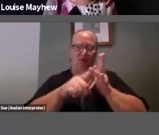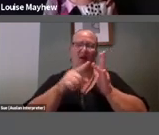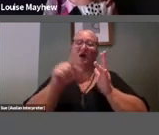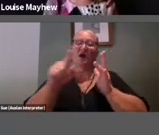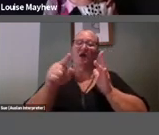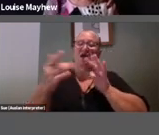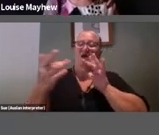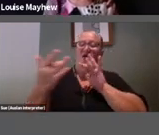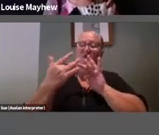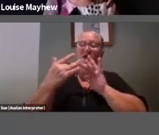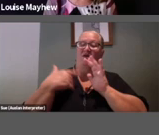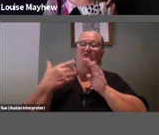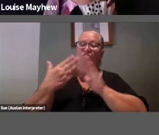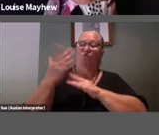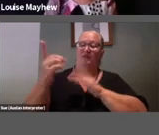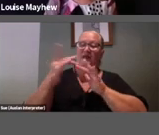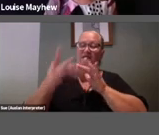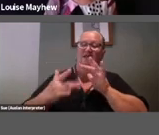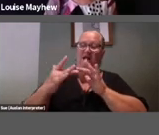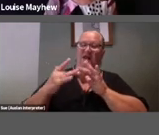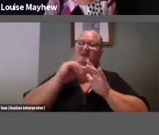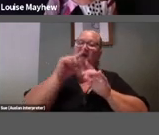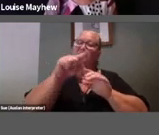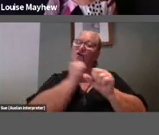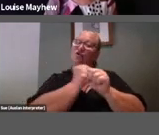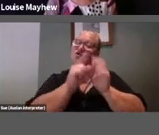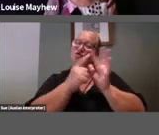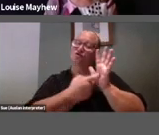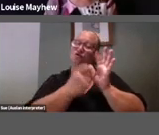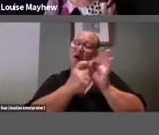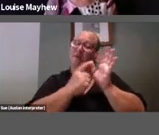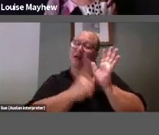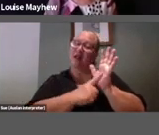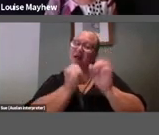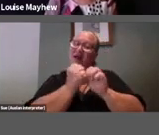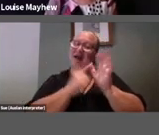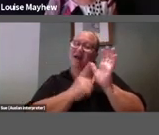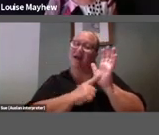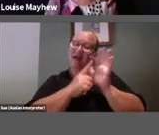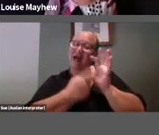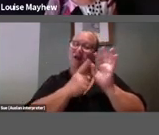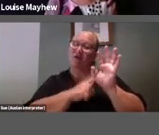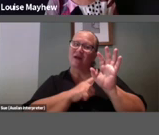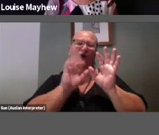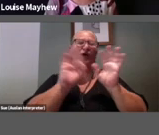that the gerbil gallery is not a direct response to Shimabuku’s instruction.